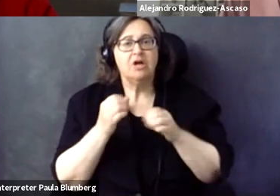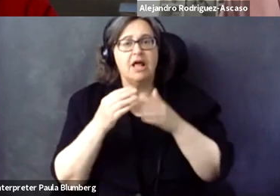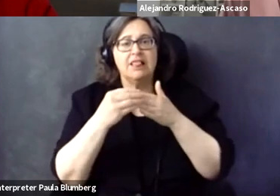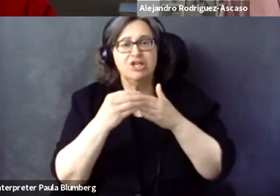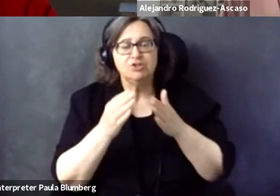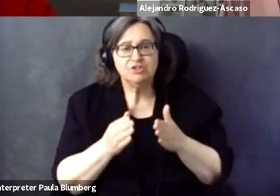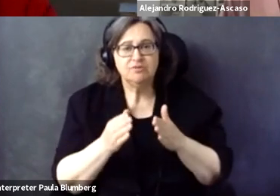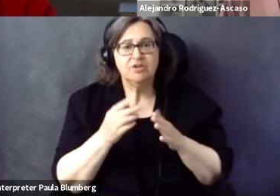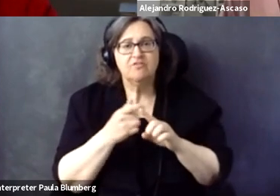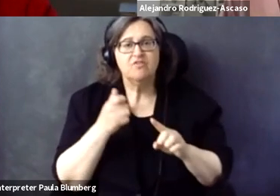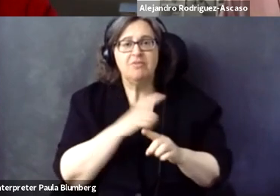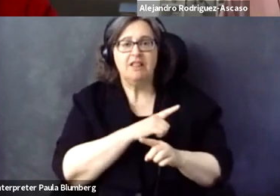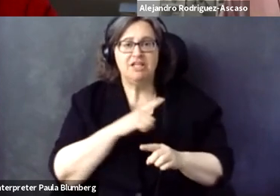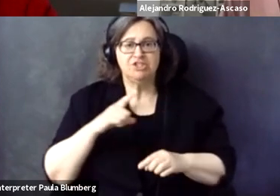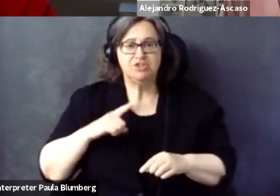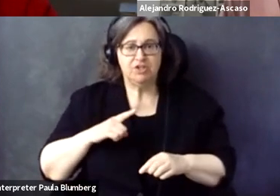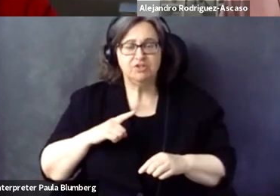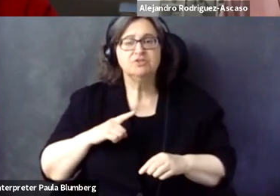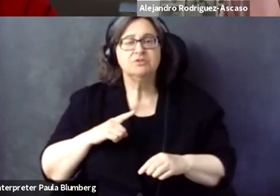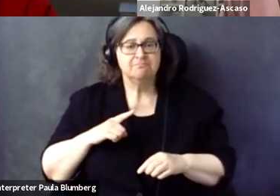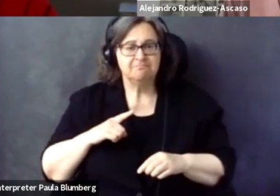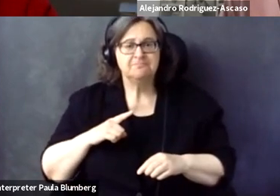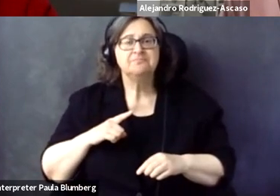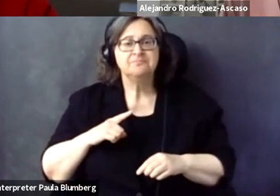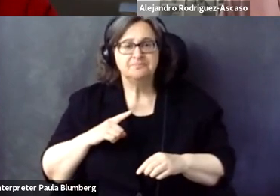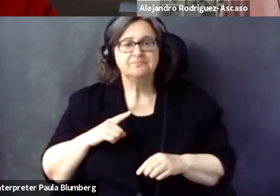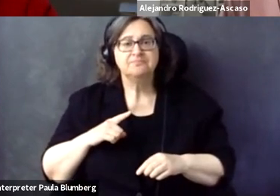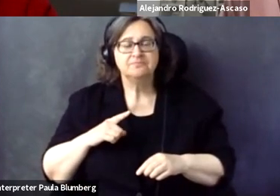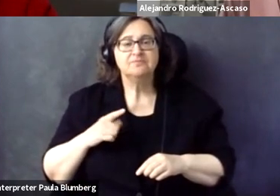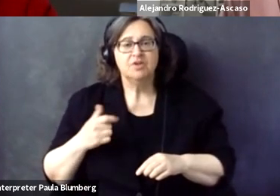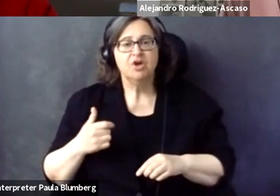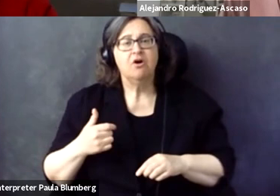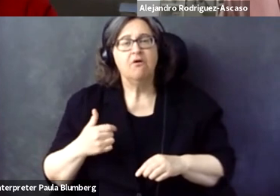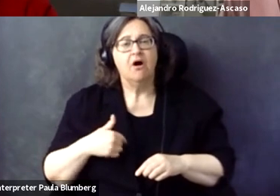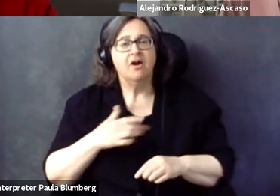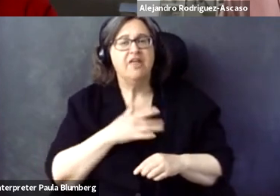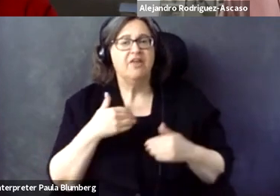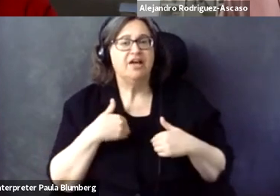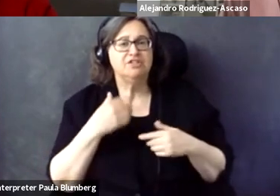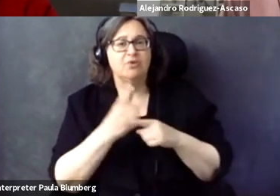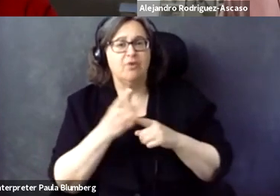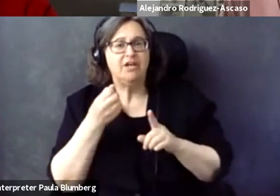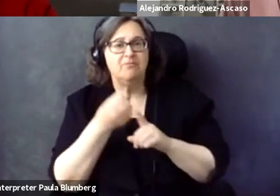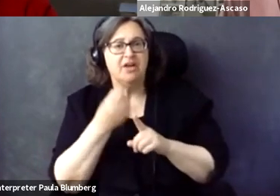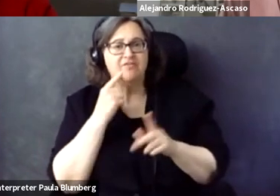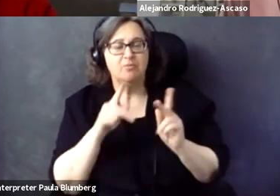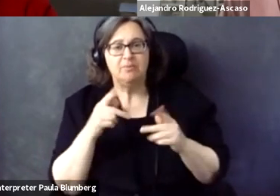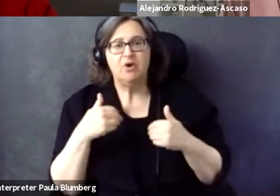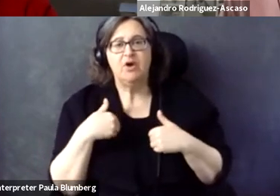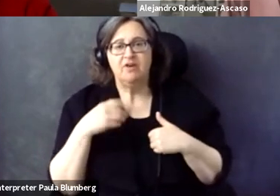the culmination of standards and strong leadership, shall we say, from the legislature has, I